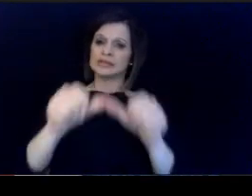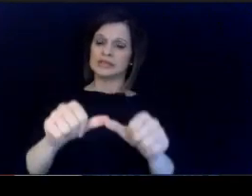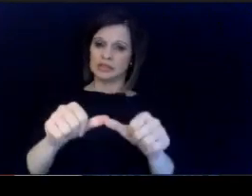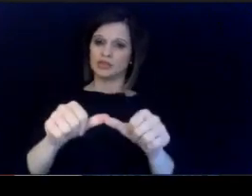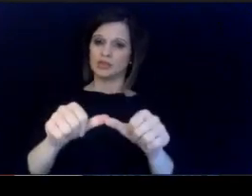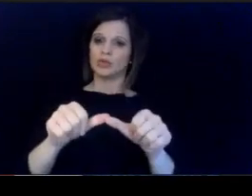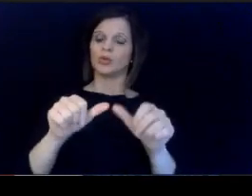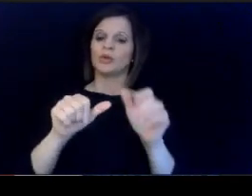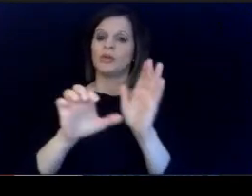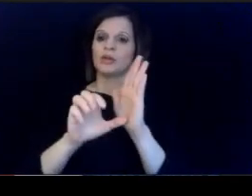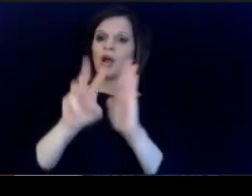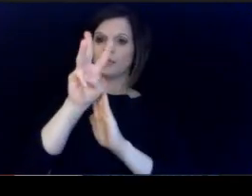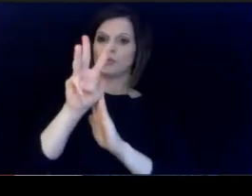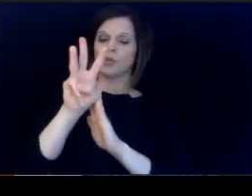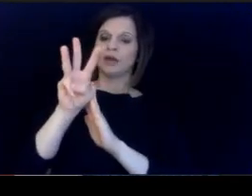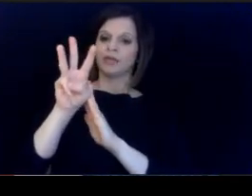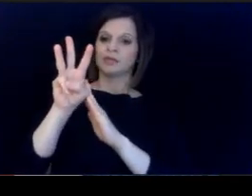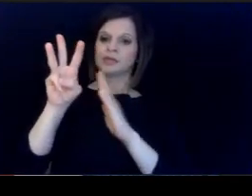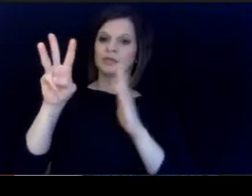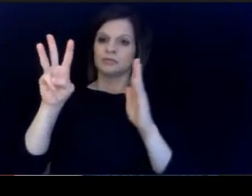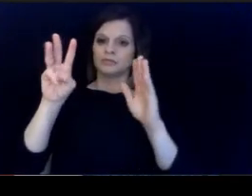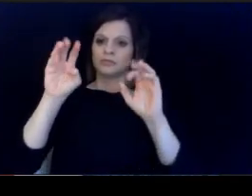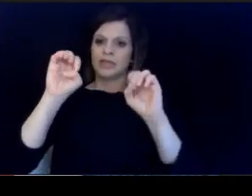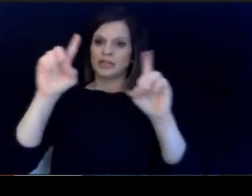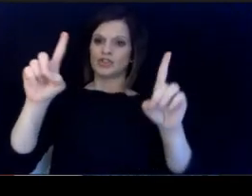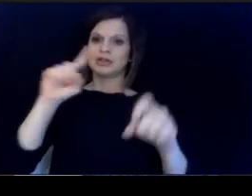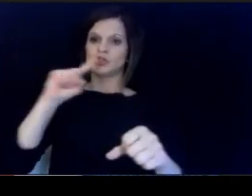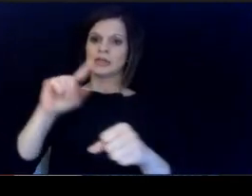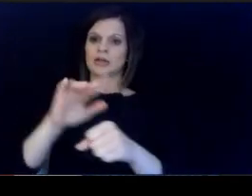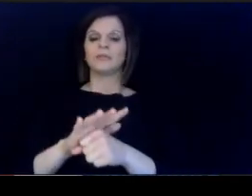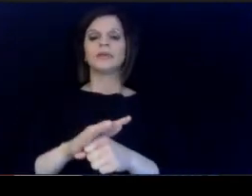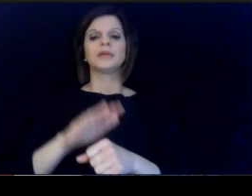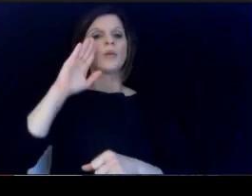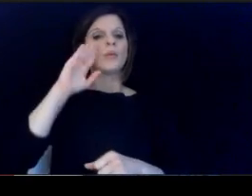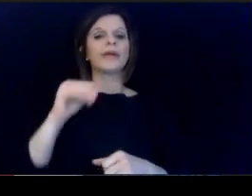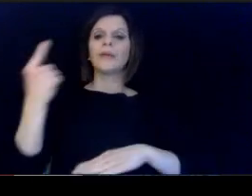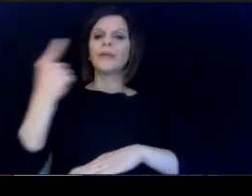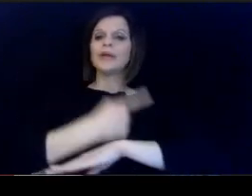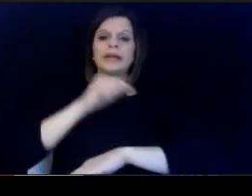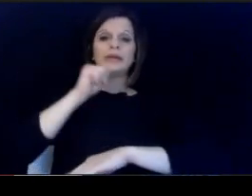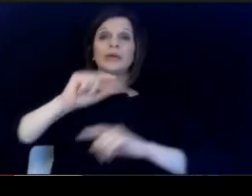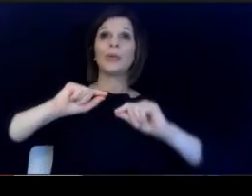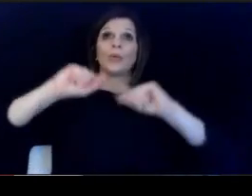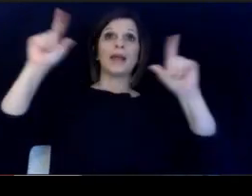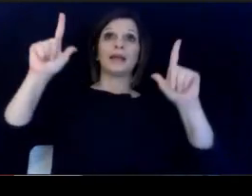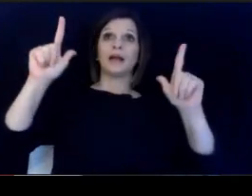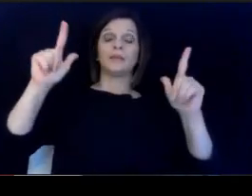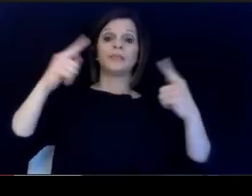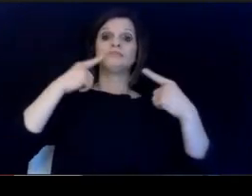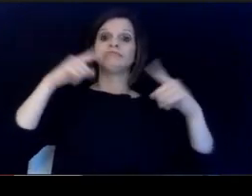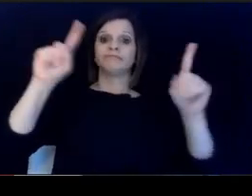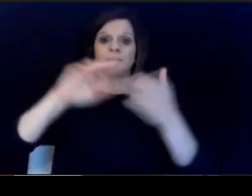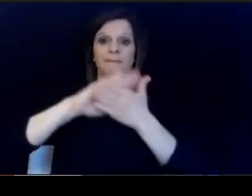all know that you don't wake up one day and become an educator. It's not an it doesn't happen in a vacuum in college.